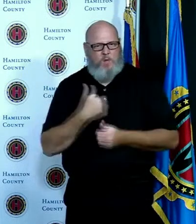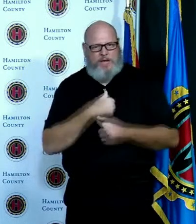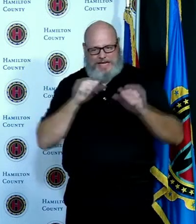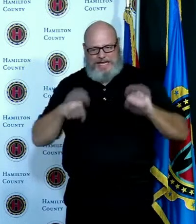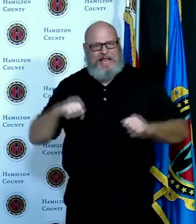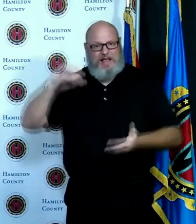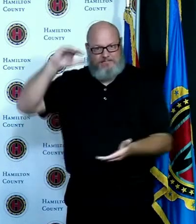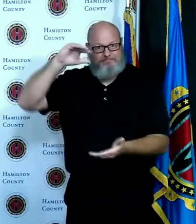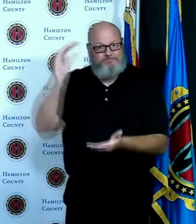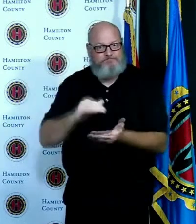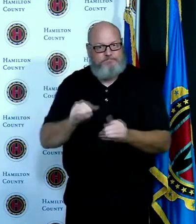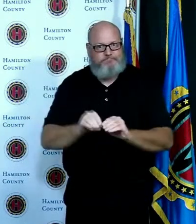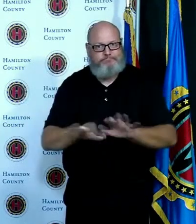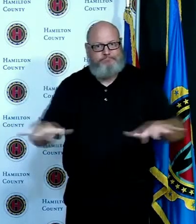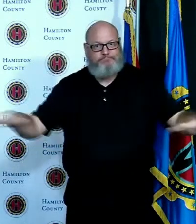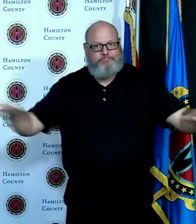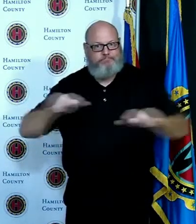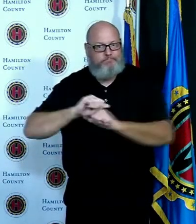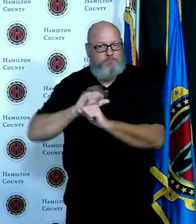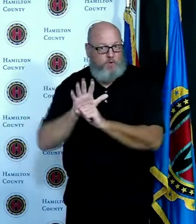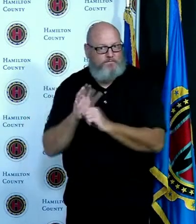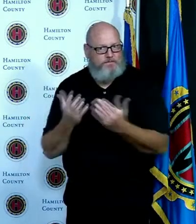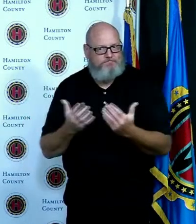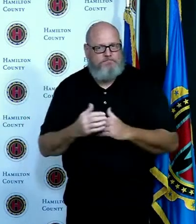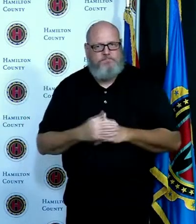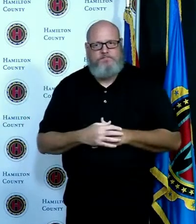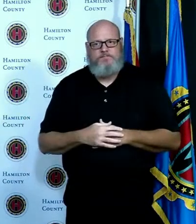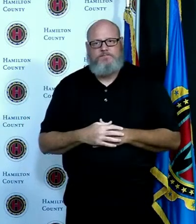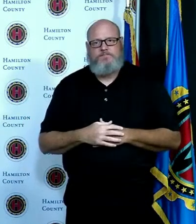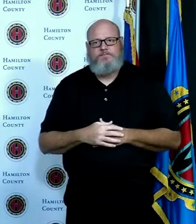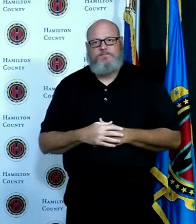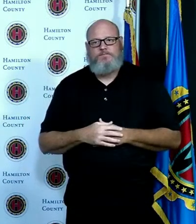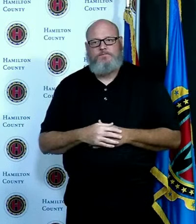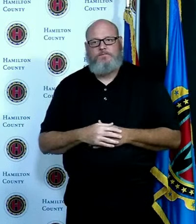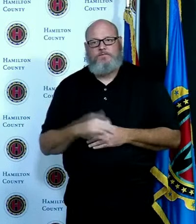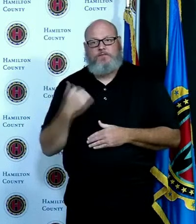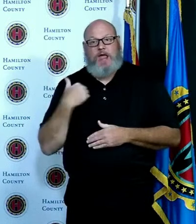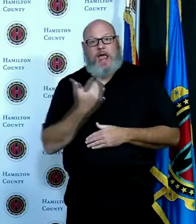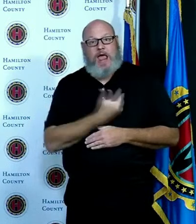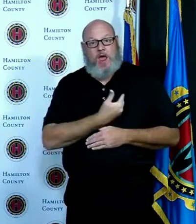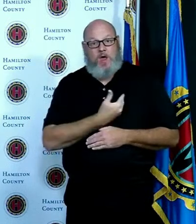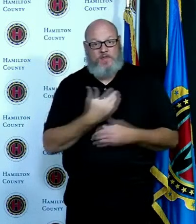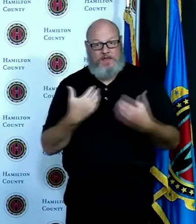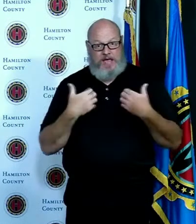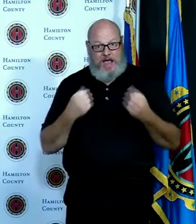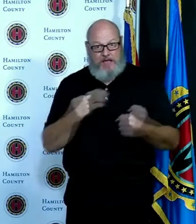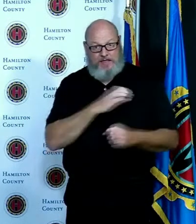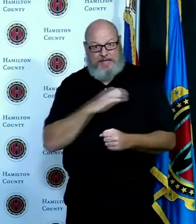was on as were the other Health Commissioners in Hamilton County Mayor Cranley was on as were